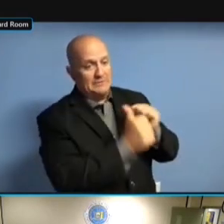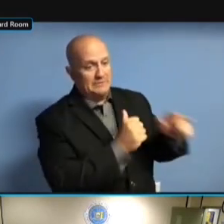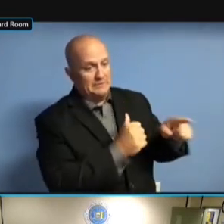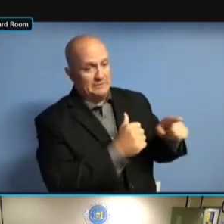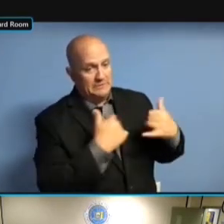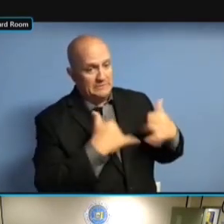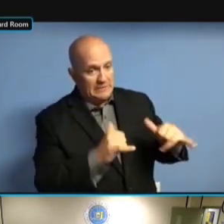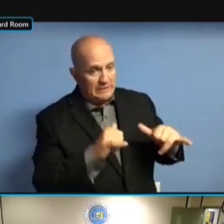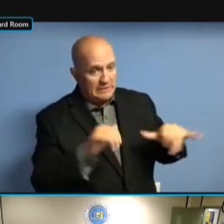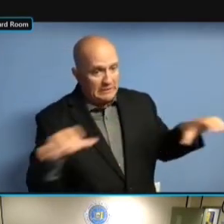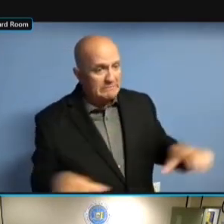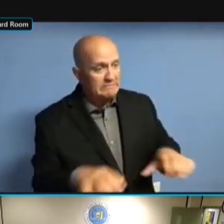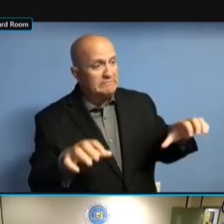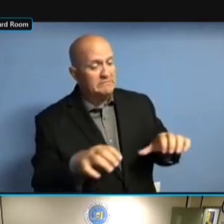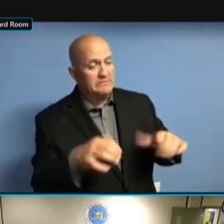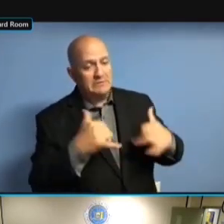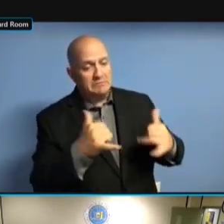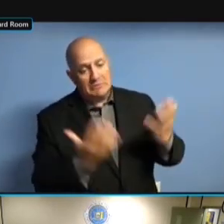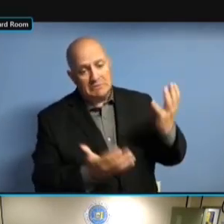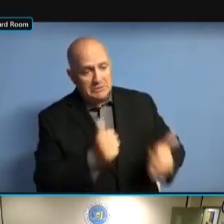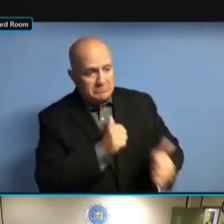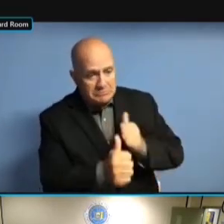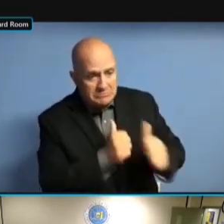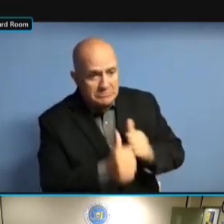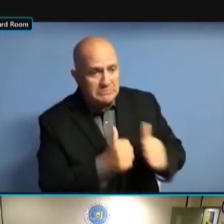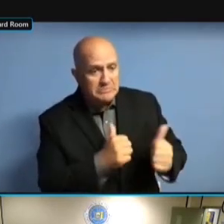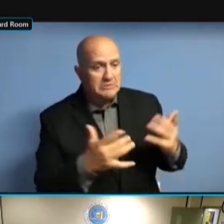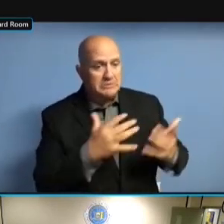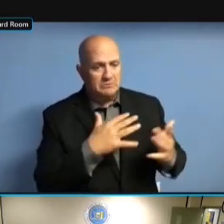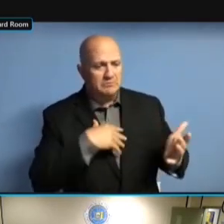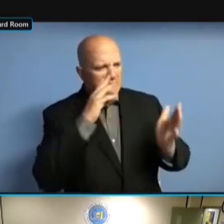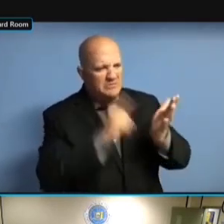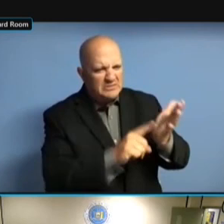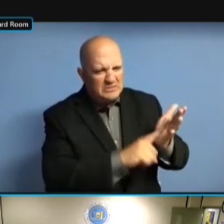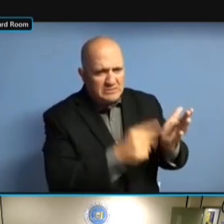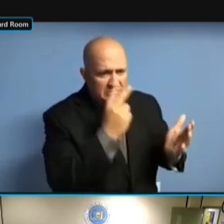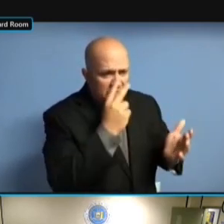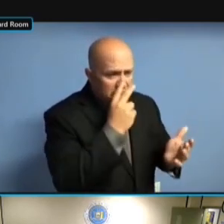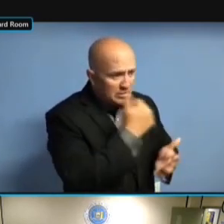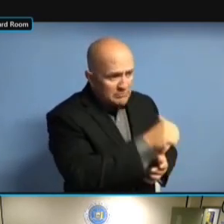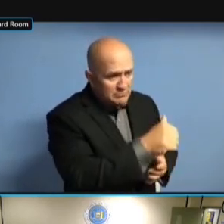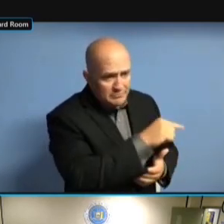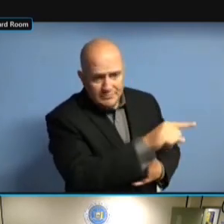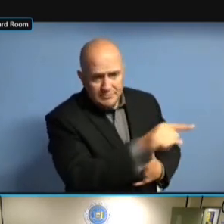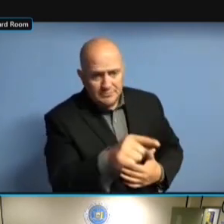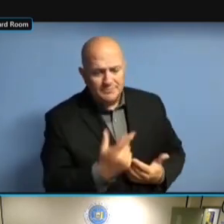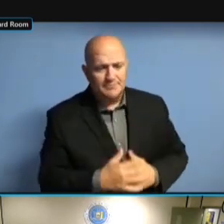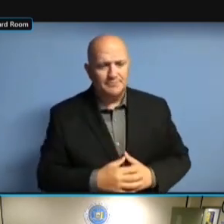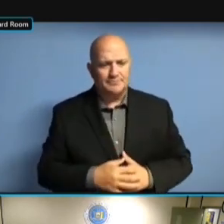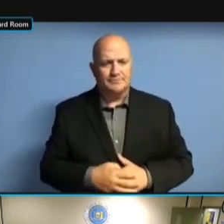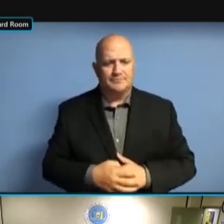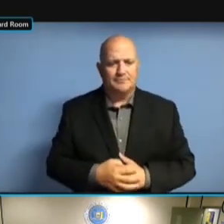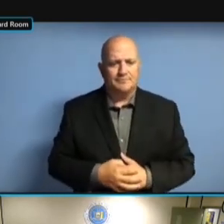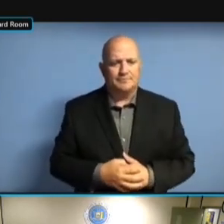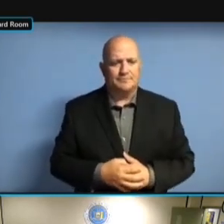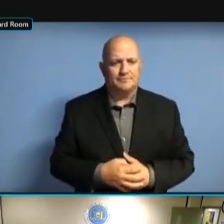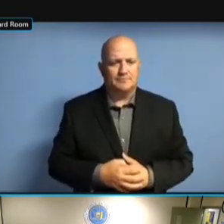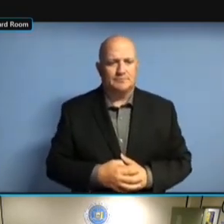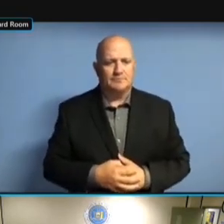THOSE ARE THE THINGS THAT -- >> DO YOU DO THE THOSE ARE THE THINGS THAT -- >> DO YOU DO THE SAME, THOSE ARE THE THINGS THAT -- >> DO YOU DO THE SAME, TAKE THOSE ARE THE THINGS THAT -- >> DO YOU DO THE SAME, TAKE THE DO YOU DO THE SAME, TAKE THE DO YOU DO THE SAME, TAKE THE SAME DO YOU DO THE SAME, TAKE THE SAME APPROACH DO YOU DO THE SAME, TAKE THE SAME APPROACH TO DO YOU DO THE SAME, TAKE THE SAME APPROACH TO COUNTIES, DO YOU DO THE SAME, TAKE THE SAME APPROACH TO COUNTIES, TOWN SAME APPROACH TO COUNTIES, TOWN SAME APPROACH TO COUNTIES, TOWN COMMITTEES, SAME APPROACH TO COUNTIES, TOWN COMMITTEES, VILLAGE SAME APPROACH TO COUNTIES, TOWN COMMITTEES, VILLAGE COMMITTEES COMMITTEES, VILLAGE COMMITTEES COMMITTEES, VILLAGE COMMITTEES THAT COMMITTEES, VILLAGE COMMITTEES THAT HAVE COMMITTEES, VILLAGE COMMITTEES THAT HAVE BEEN COMMITTEES, VILLAGE COMMITTEES THAT HAVE BEEN FORMED COMMITTEES, VILLAGE COMMITTEES THAT HAVE BEEN FORMED OVER COMMITTEES, VILLAGE COMMITTEES THAT HAVE BEEN FORMED OVER THE THAT HAVE BEEN FORMED OVER THE THAT HAVE BEEN FORMED OVER THE YEARS? YEARS? YEARS? >> YEARS? >> IF YEARS? >> IF THEY YEARS? >> IF THEY HAVEN'T YEARS? >> IF THEY HAVEN'T MADE YEARS? >> IF THEY HAVEN'T MADE THEIR IF THEY HAVEN'T MADE THEIR IF THEY HAVEN'T MADE THEIR FILINGS, IF THEY HAVEN'T MADE THEIR FILINGS, YES. FILINGS, YES. FILINGS, YES. >>